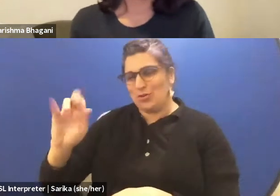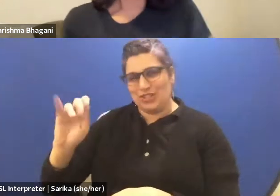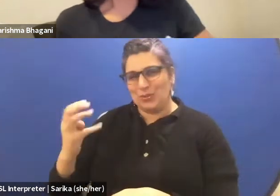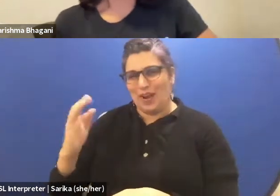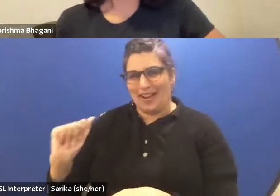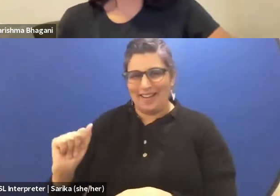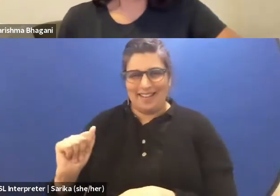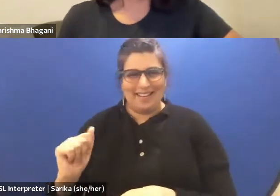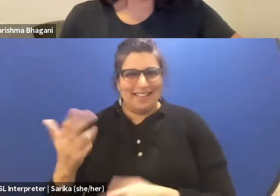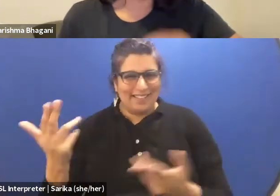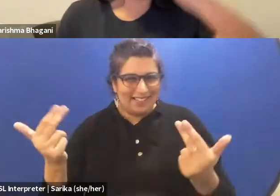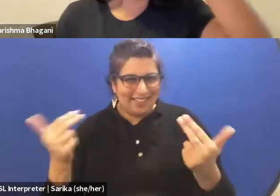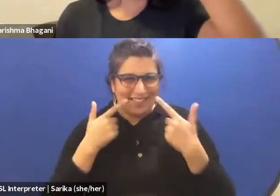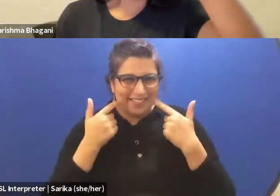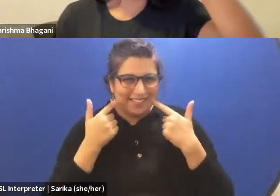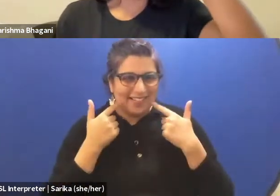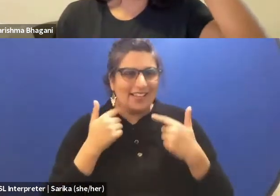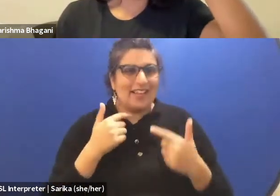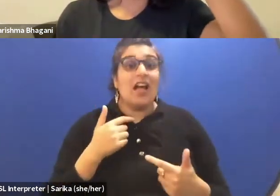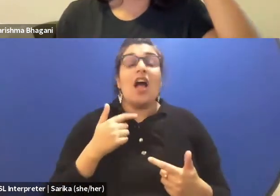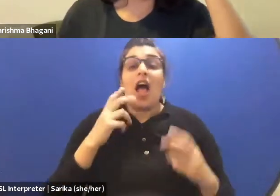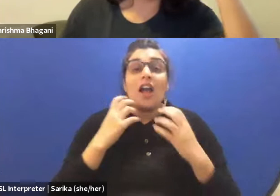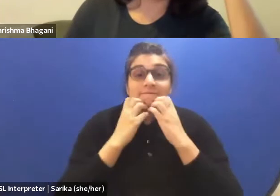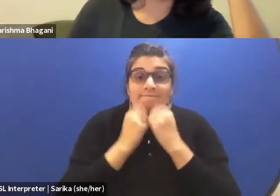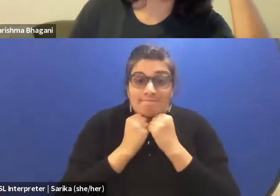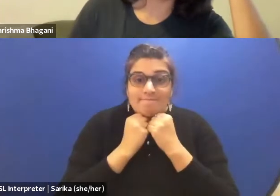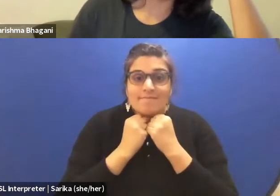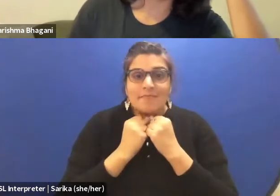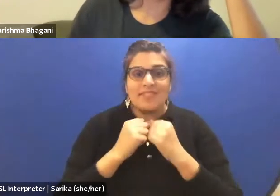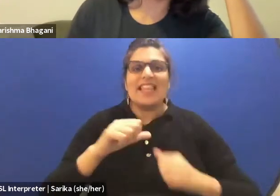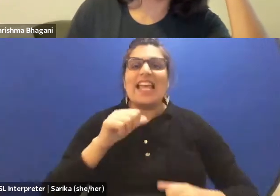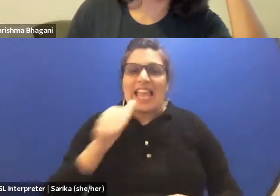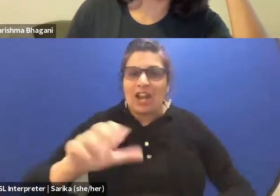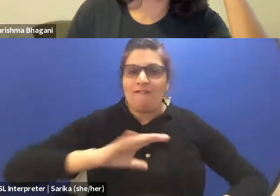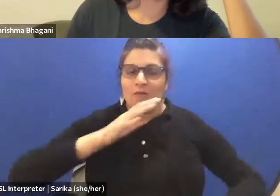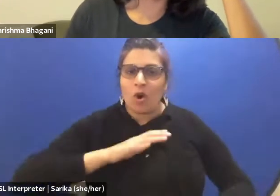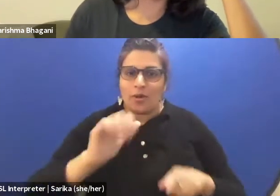I do value the informal training, I didn't call it education.